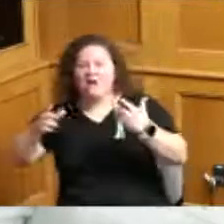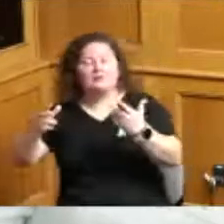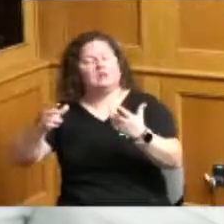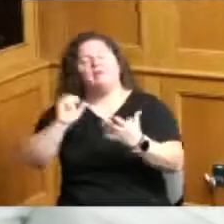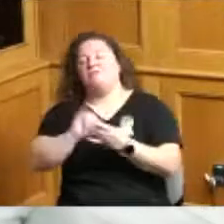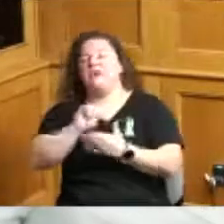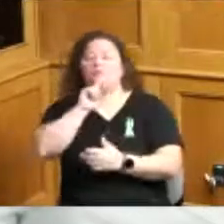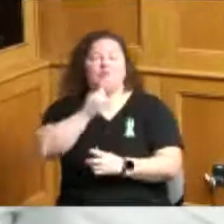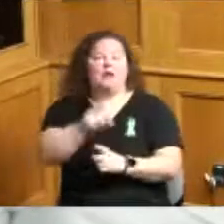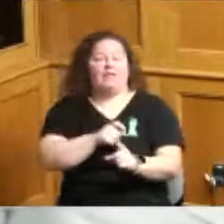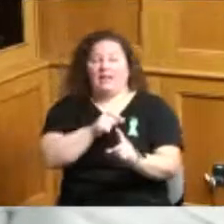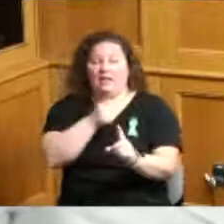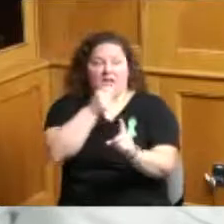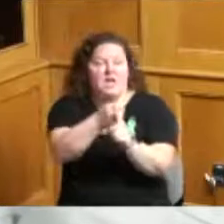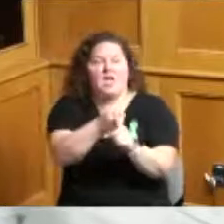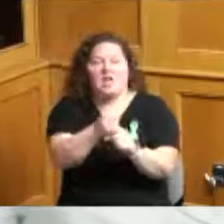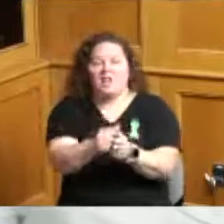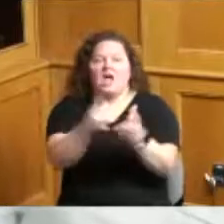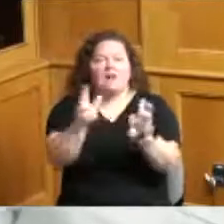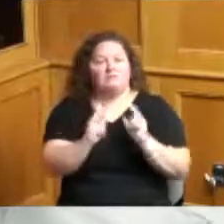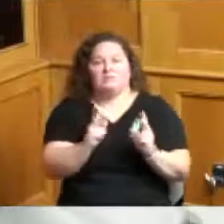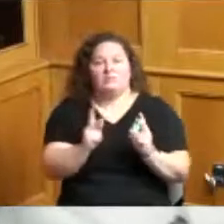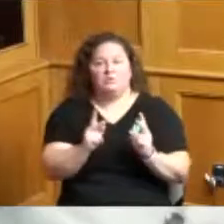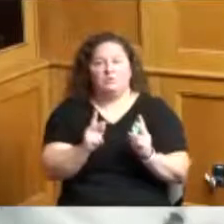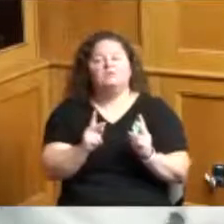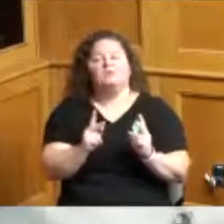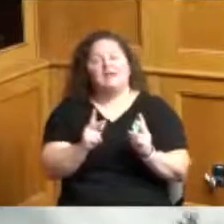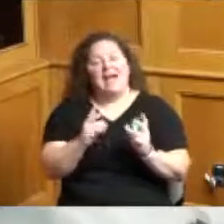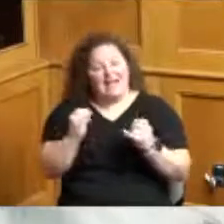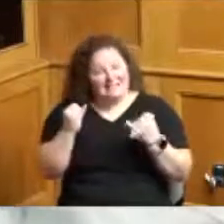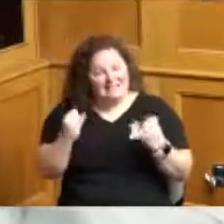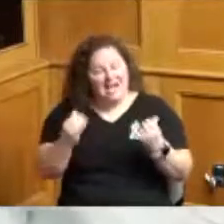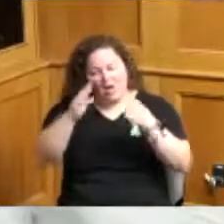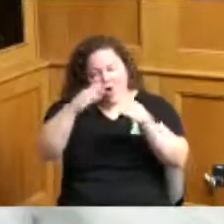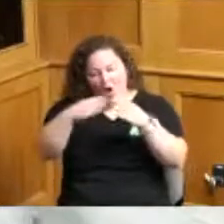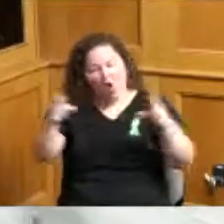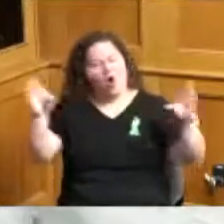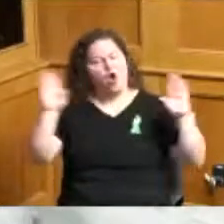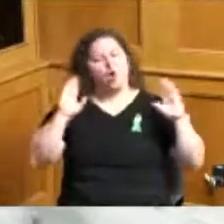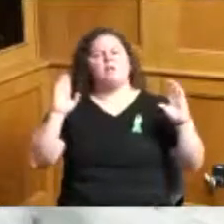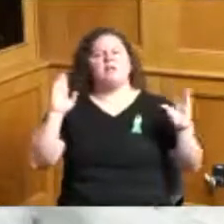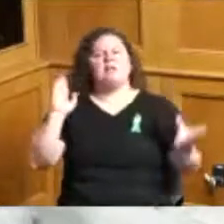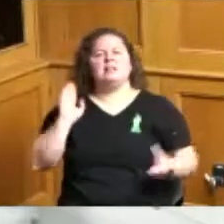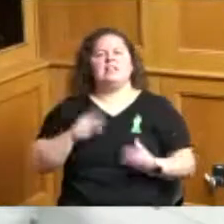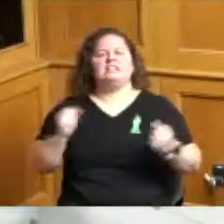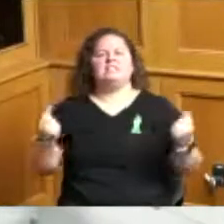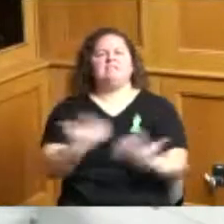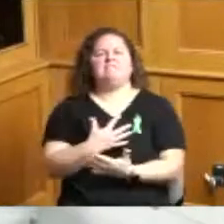who now are not afraid to talk about mental health and so as we look at not only the